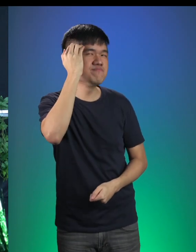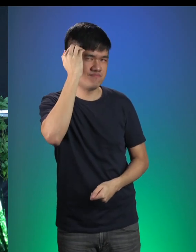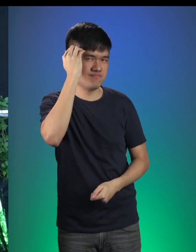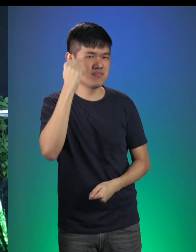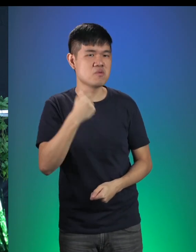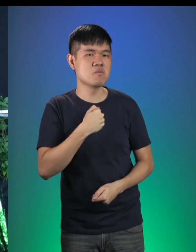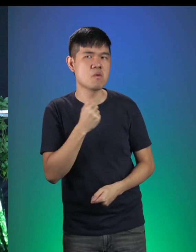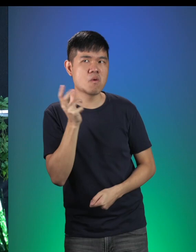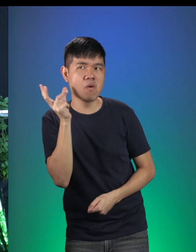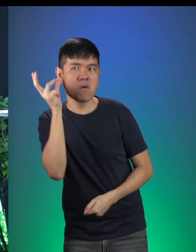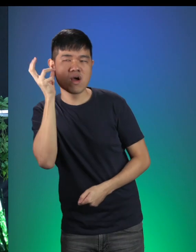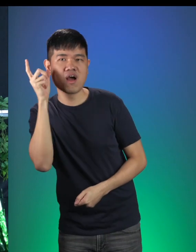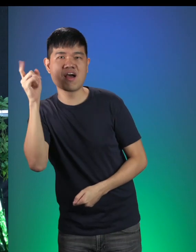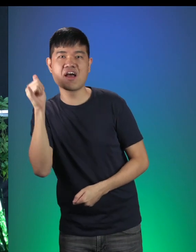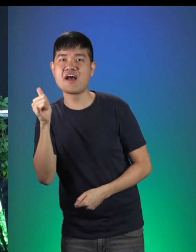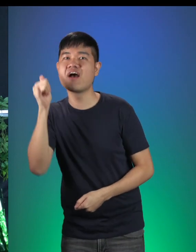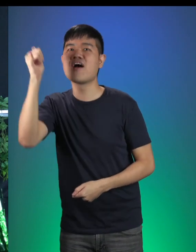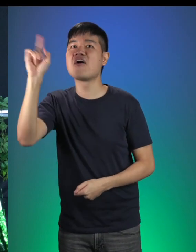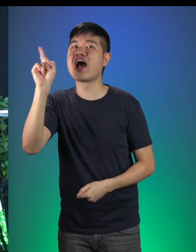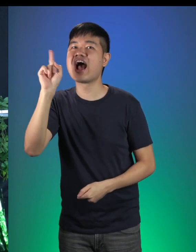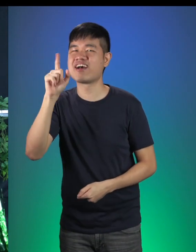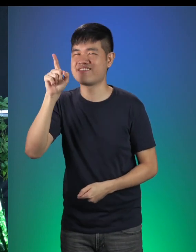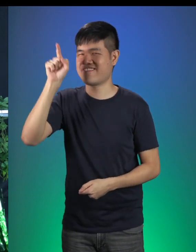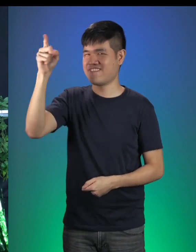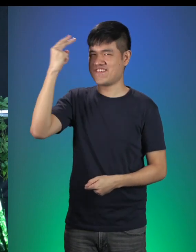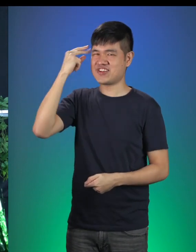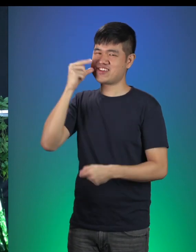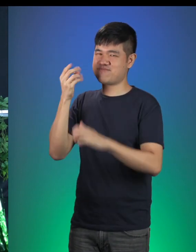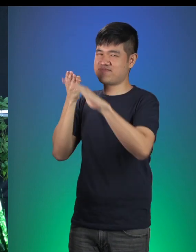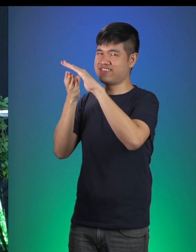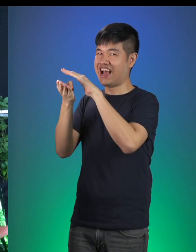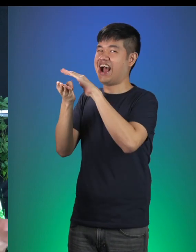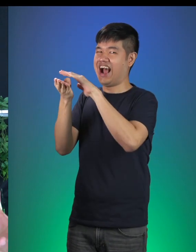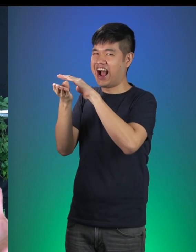I overheard her saying that she is on her way to Hansel and Gretel’s Bakery!